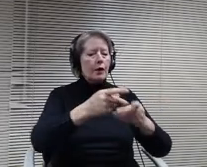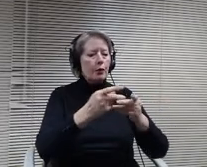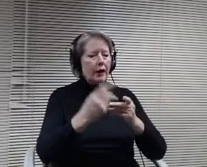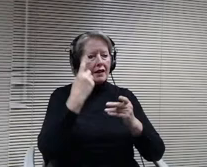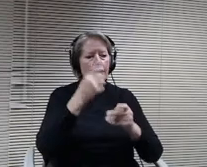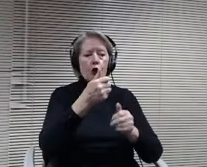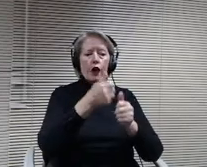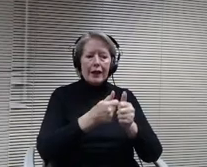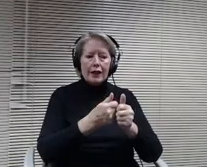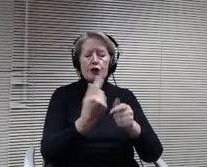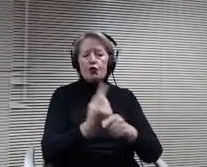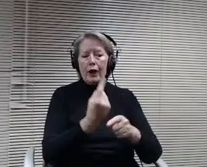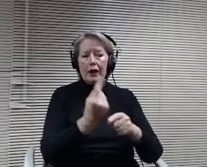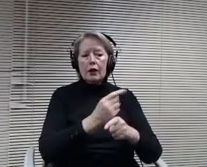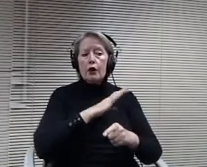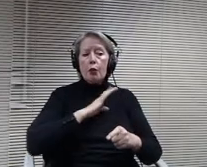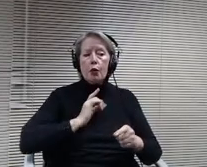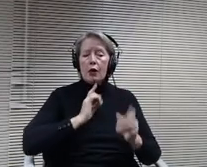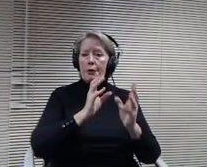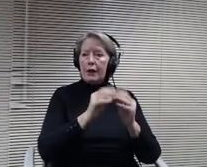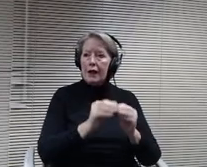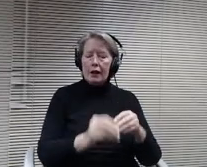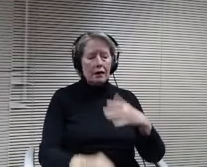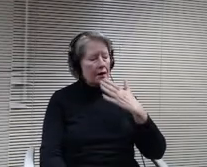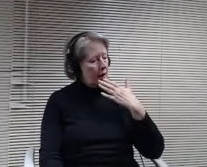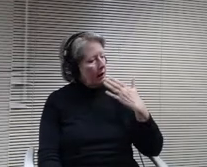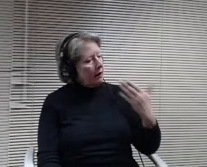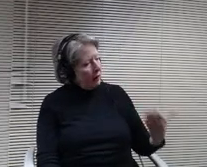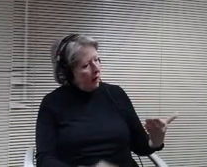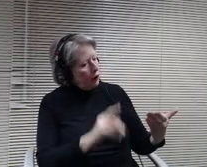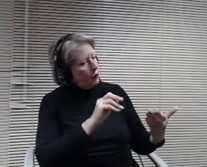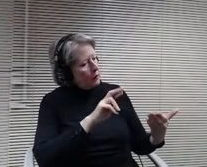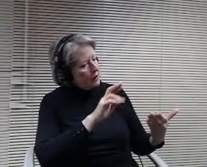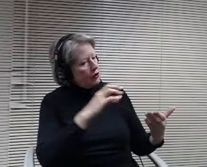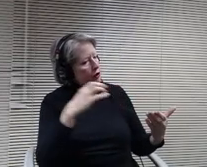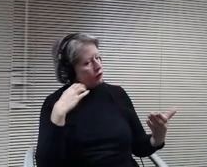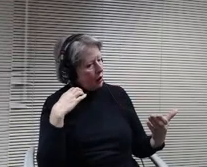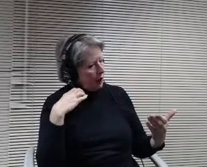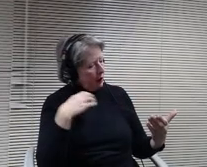thank you Mr Chair. It's an honor to present the proposed